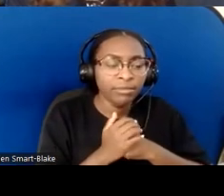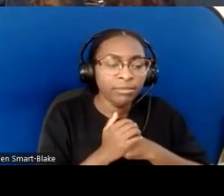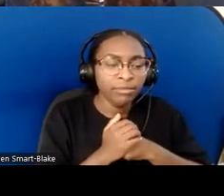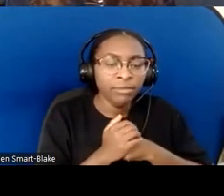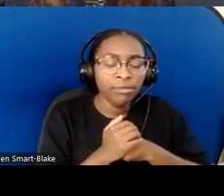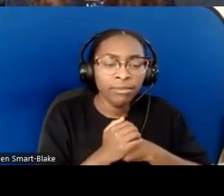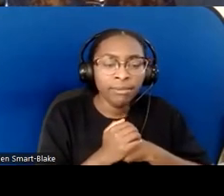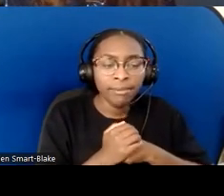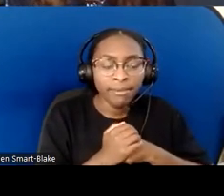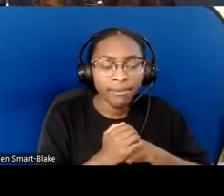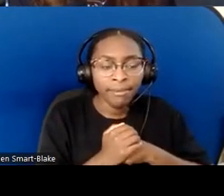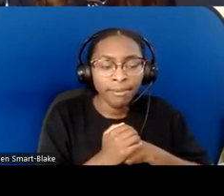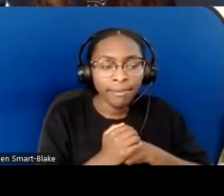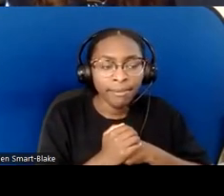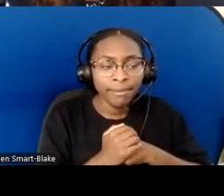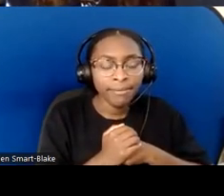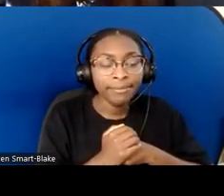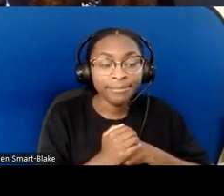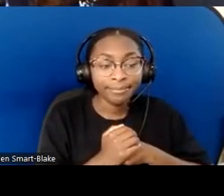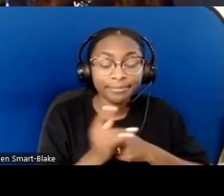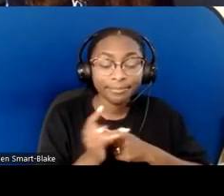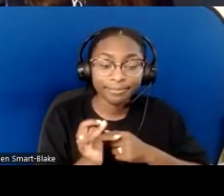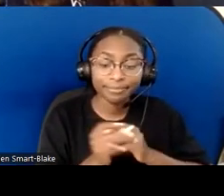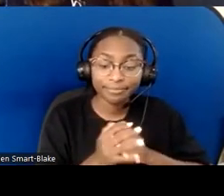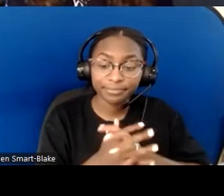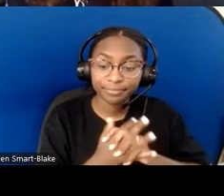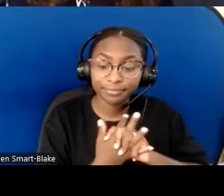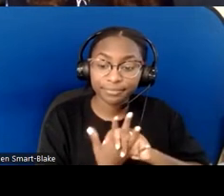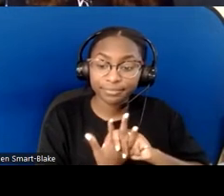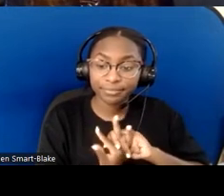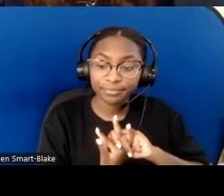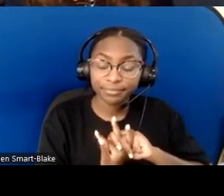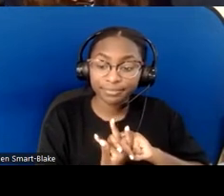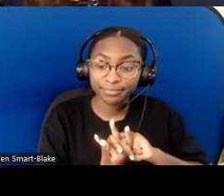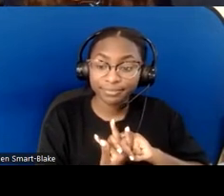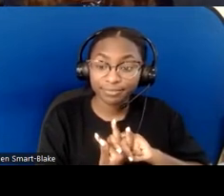After she offered that the first time,